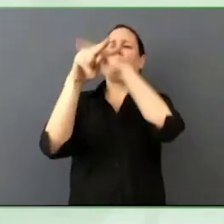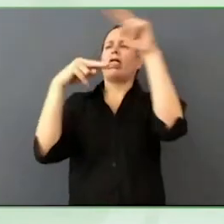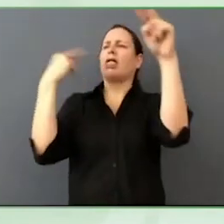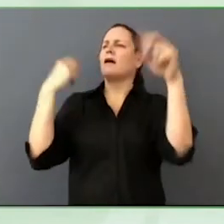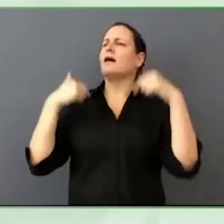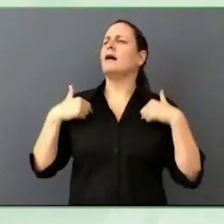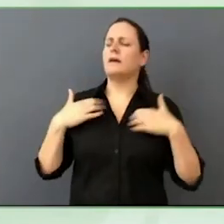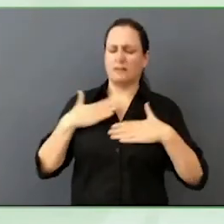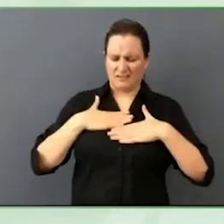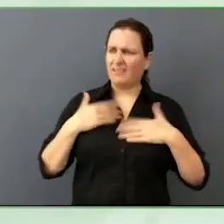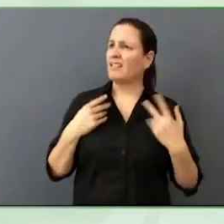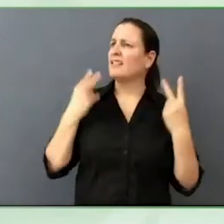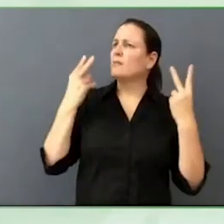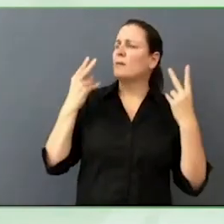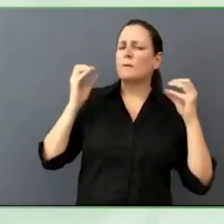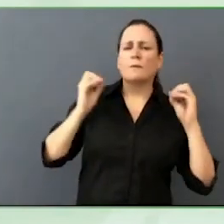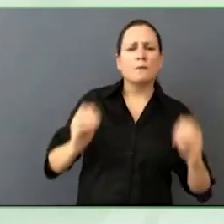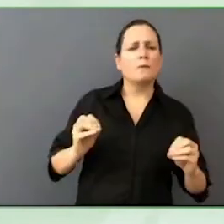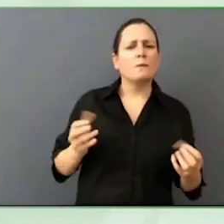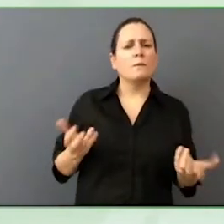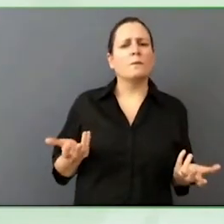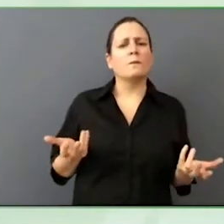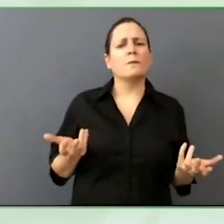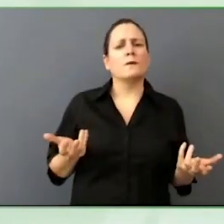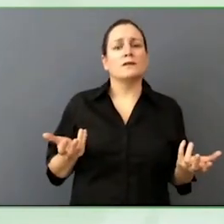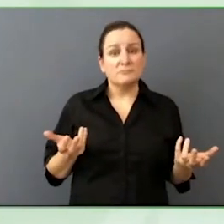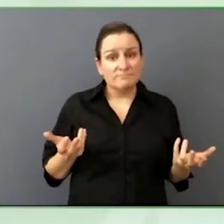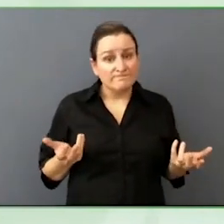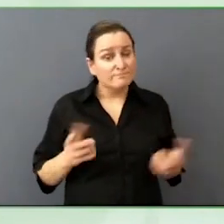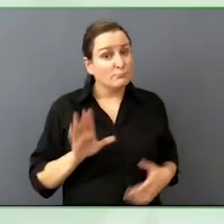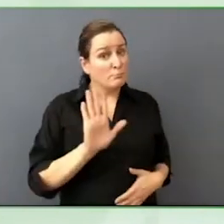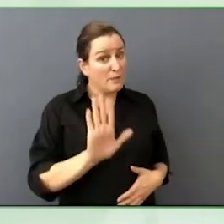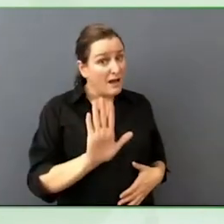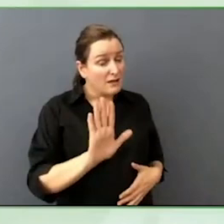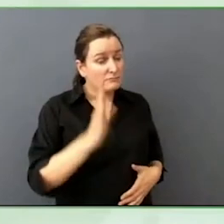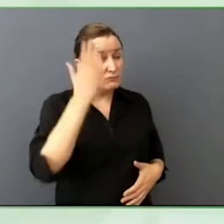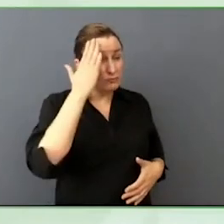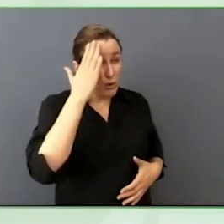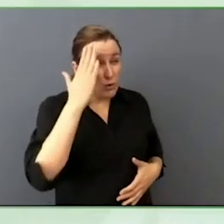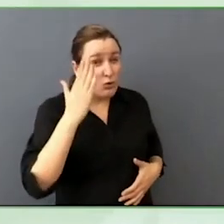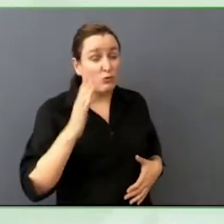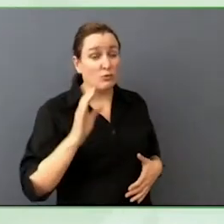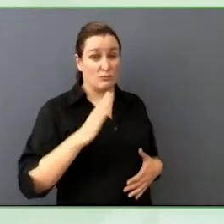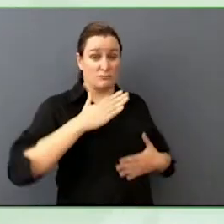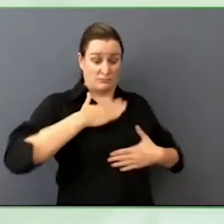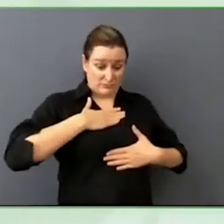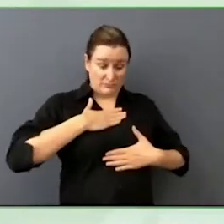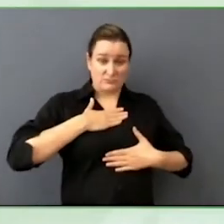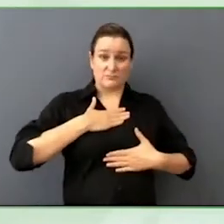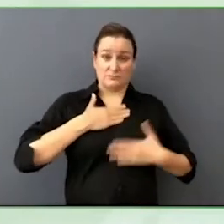exclude us. However, know that your intersections are in a lot of ways you're superpower.